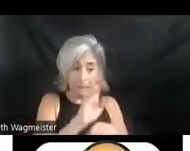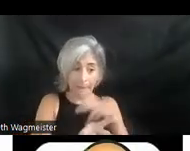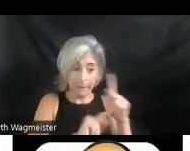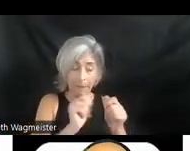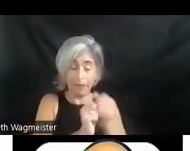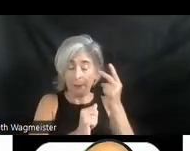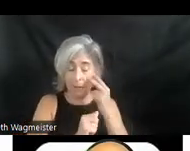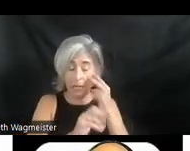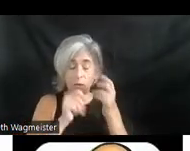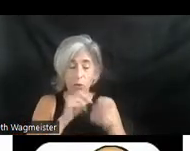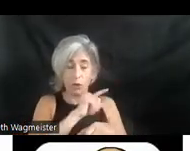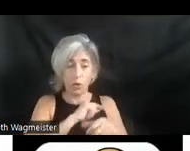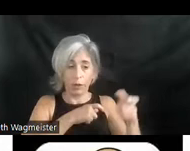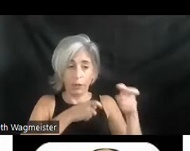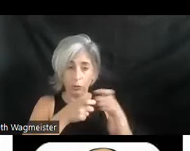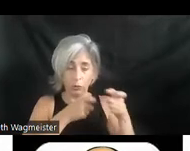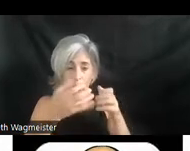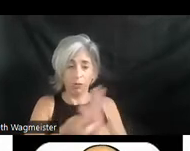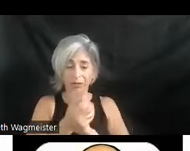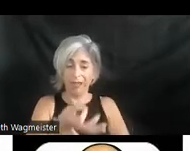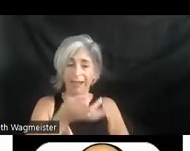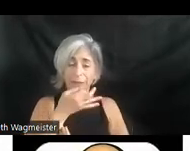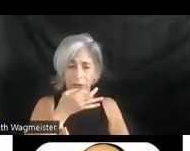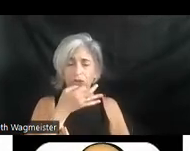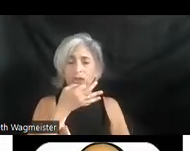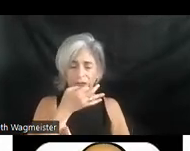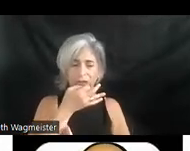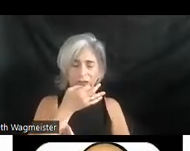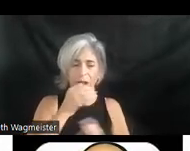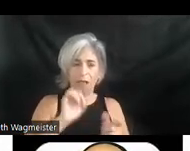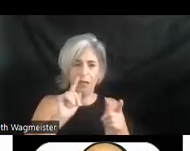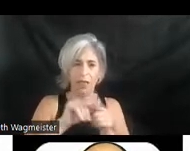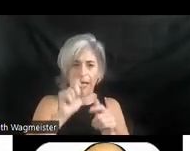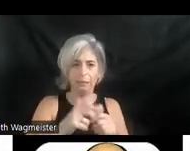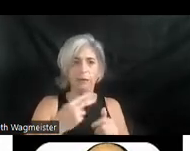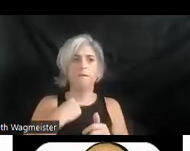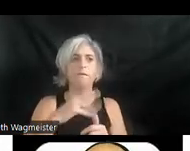who are quality control experts. Then it has to be voiced. Then it has to be recorded.